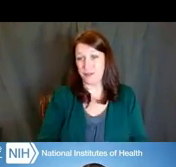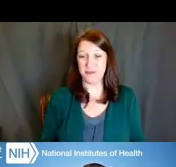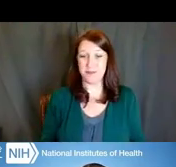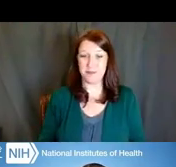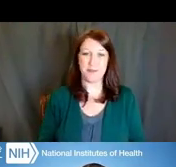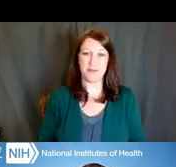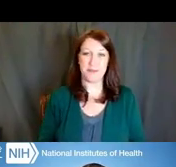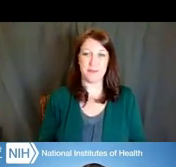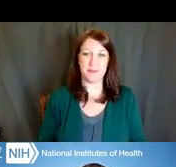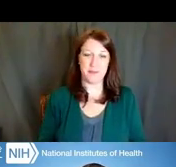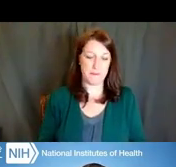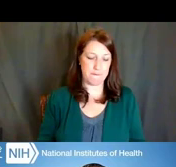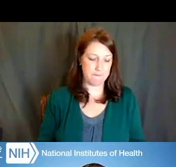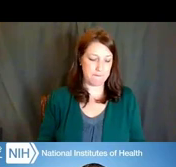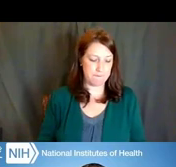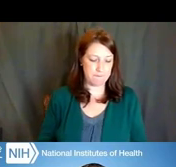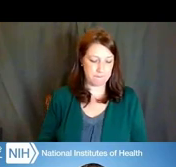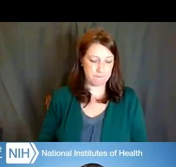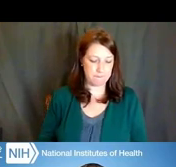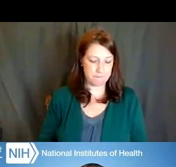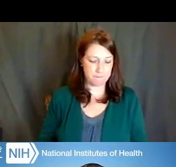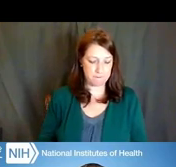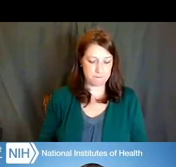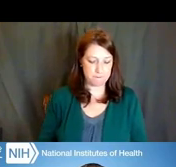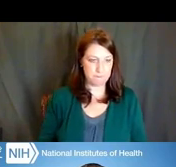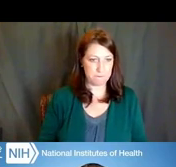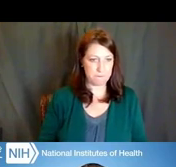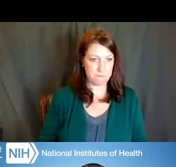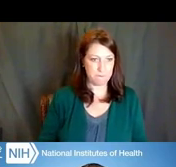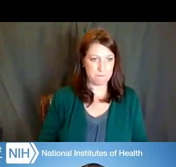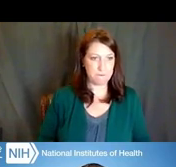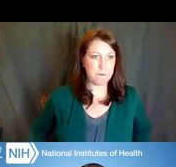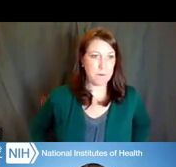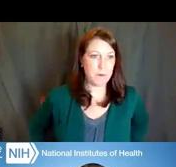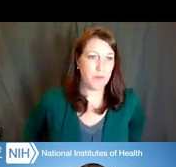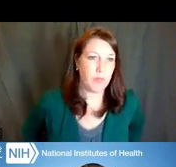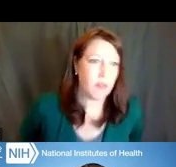So here we go -- important resources to help you navigate your early research career.